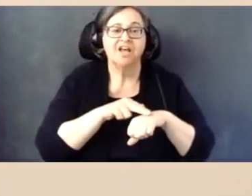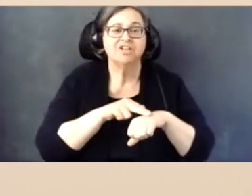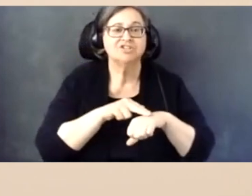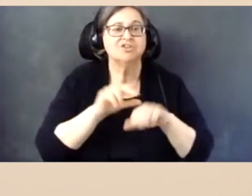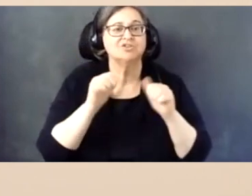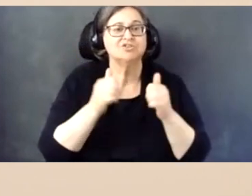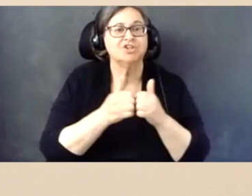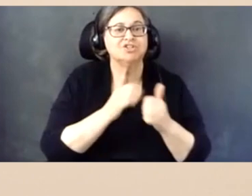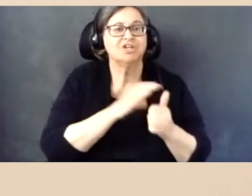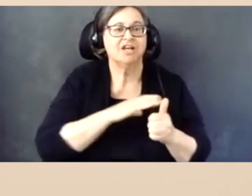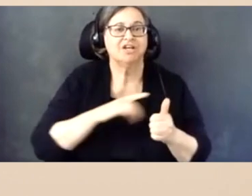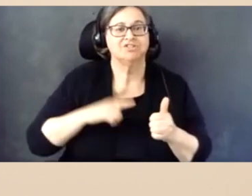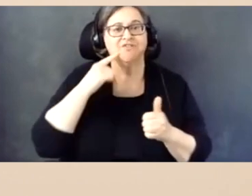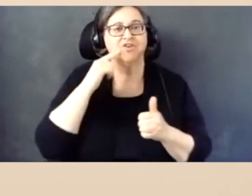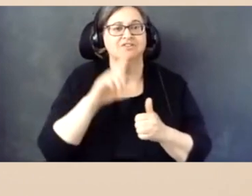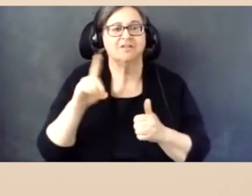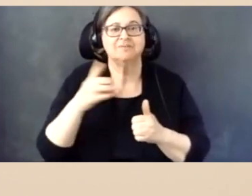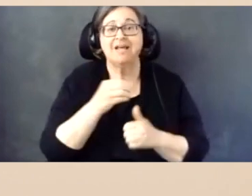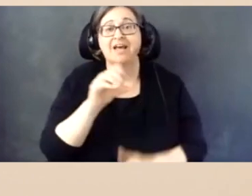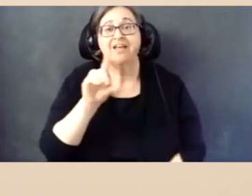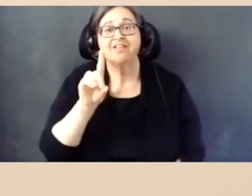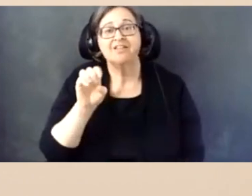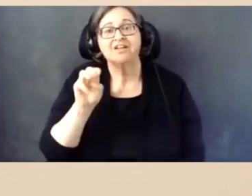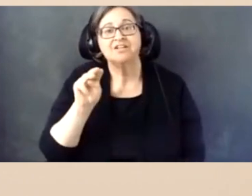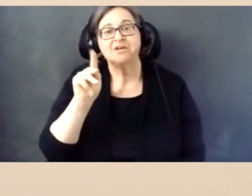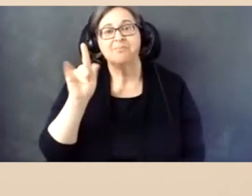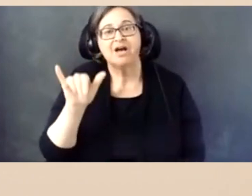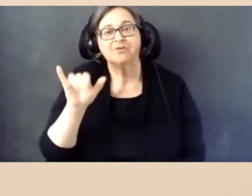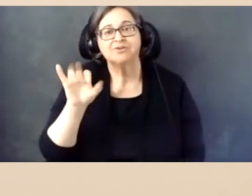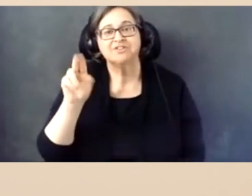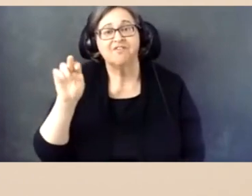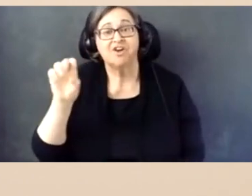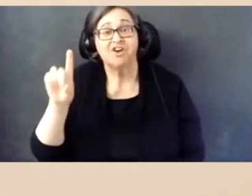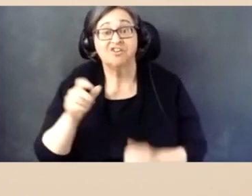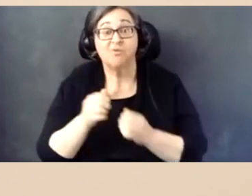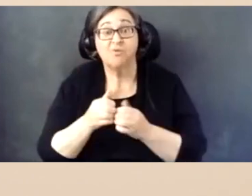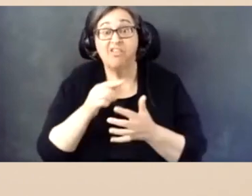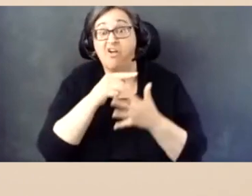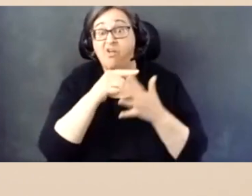Association of Councils on Developmental Disabilities, and the Democracy Fund.